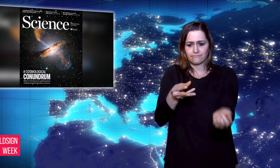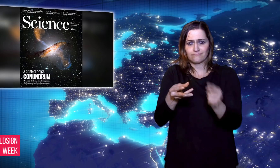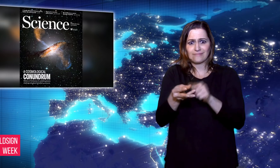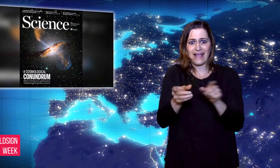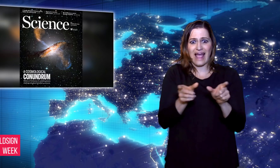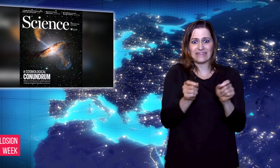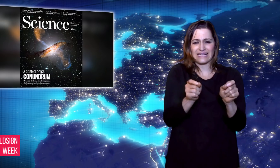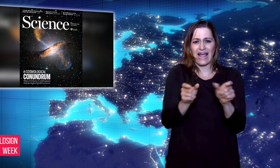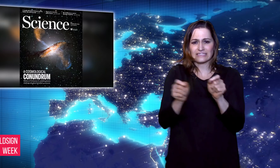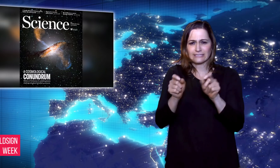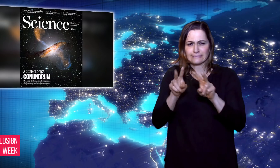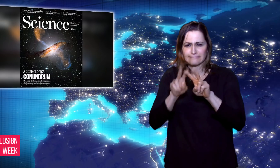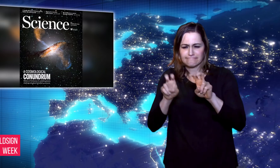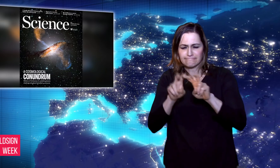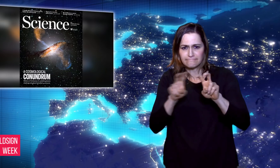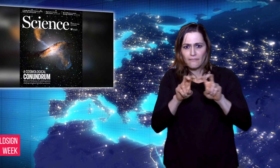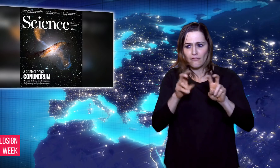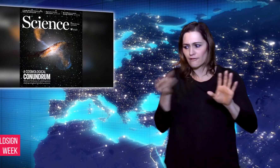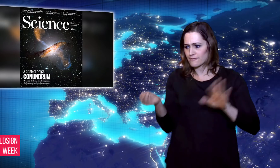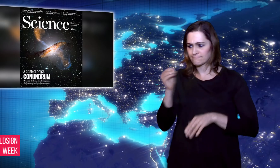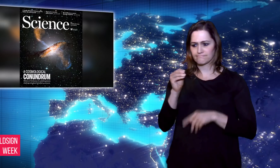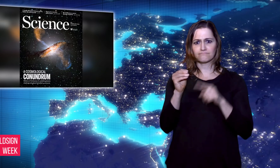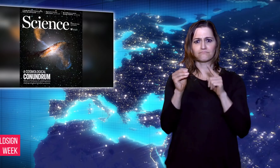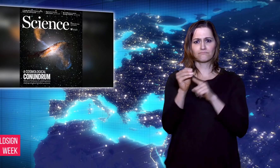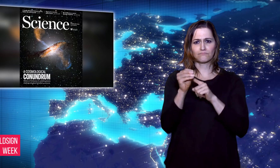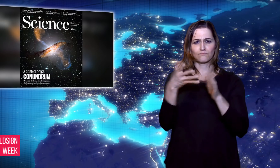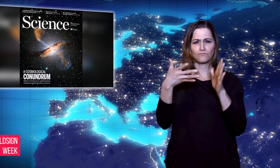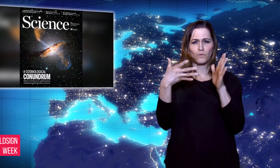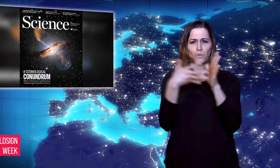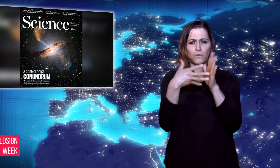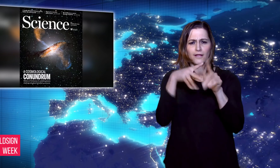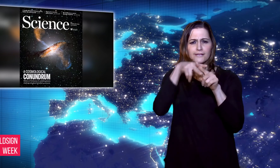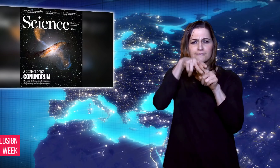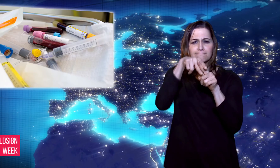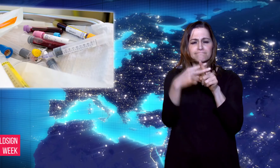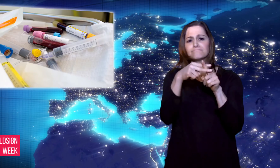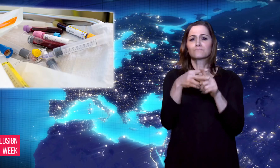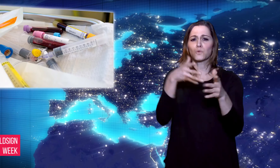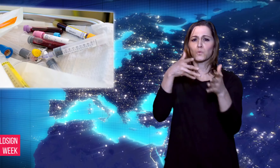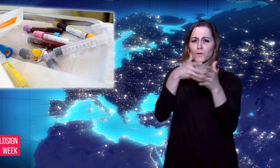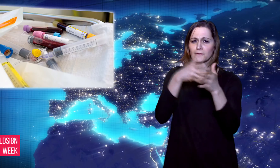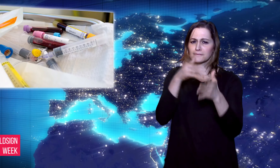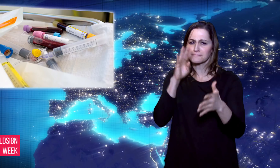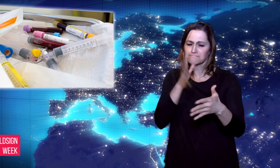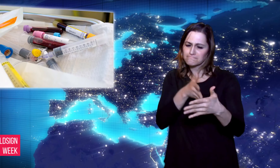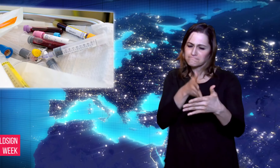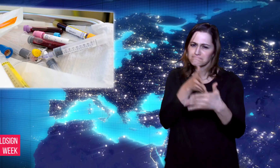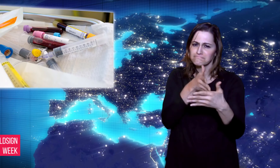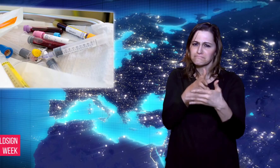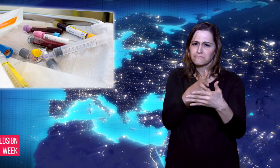detect eight cancers using blood